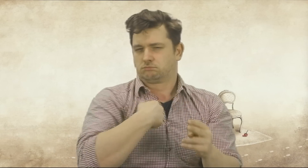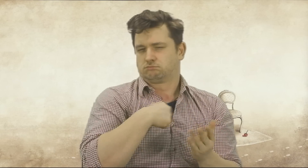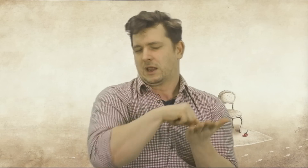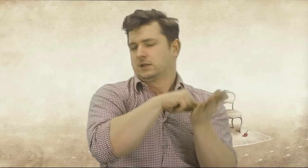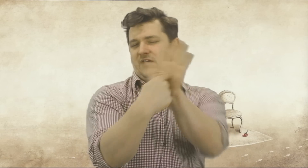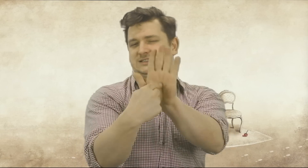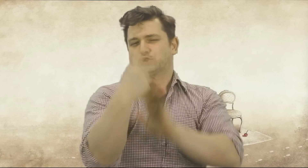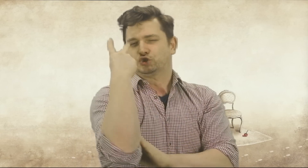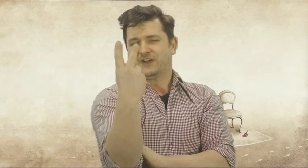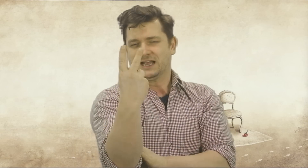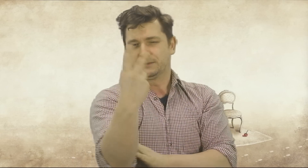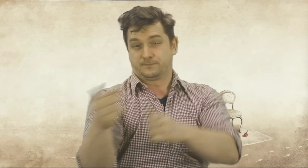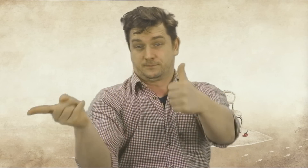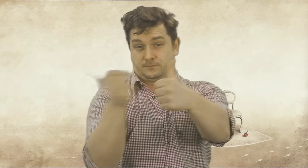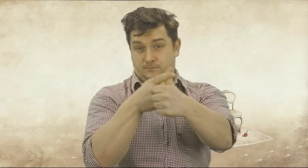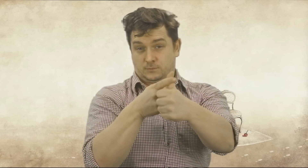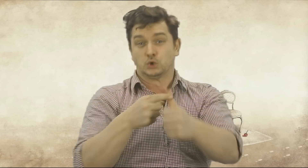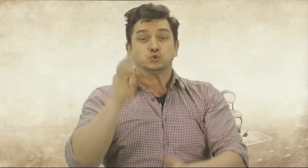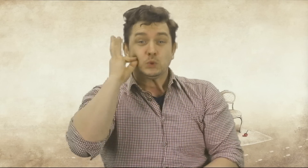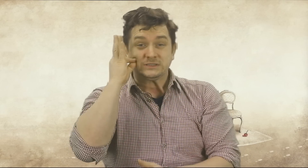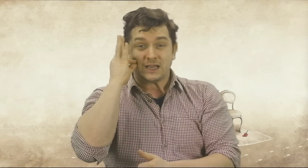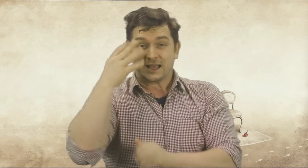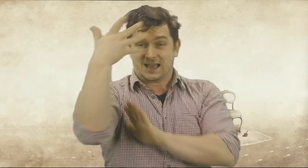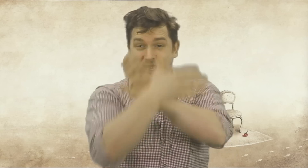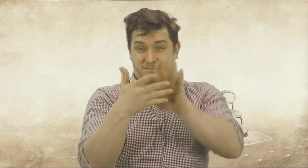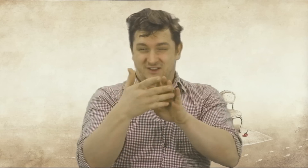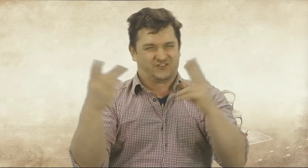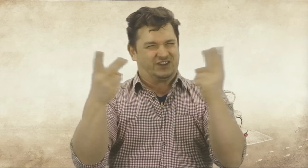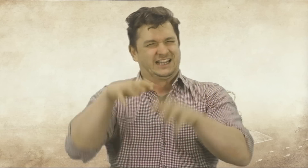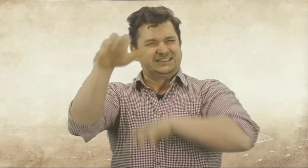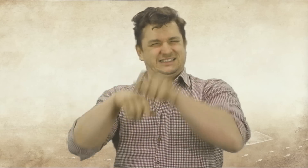Ich gebe nur 2 Hinweise: 1. Susanne benutzt (in Anführungsstrichen) eine "TIERGEBÄRDE" -